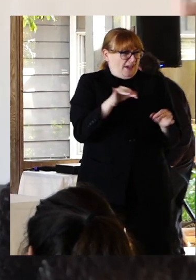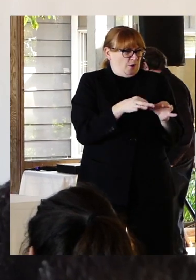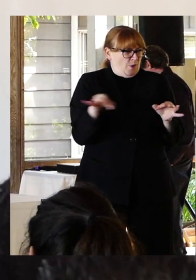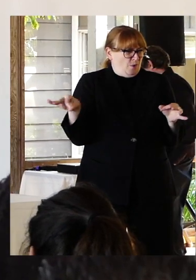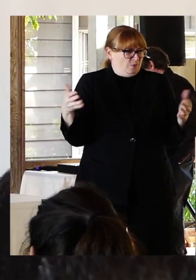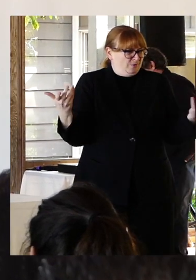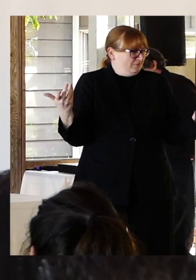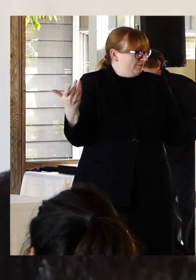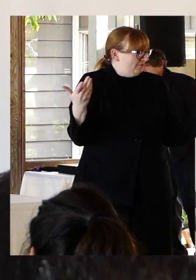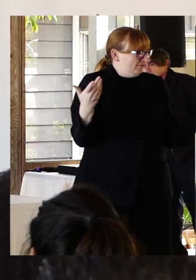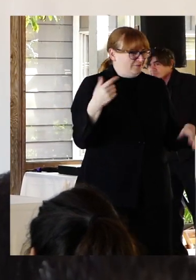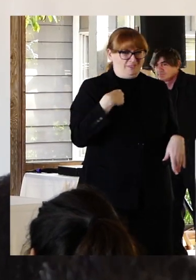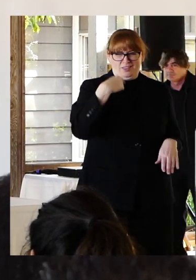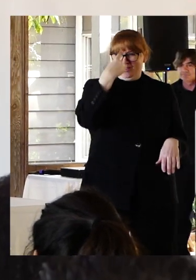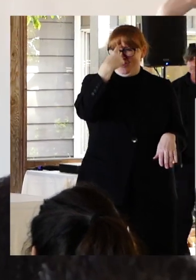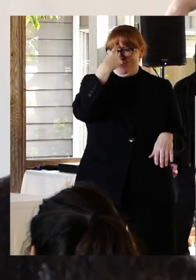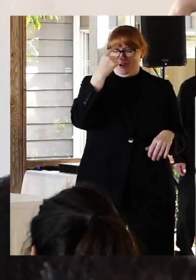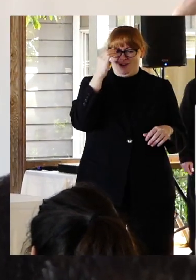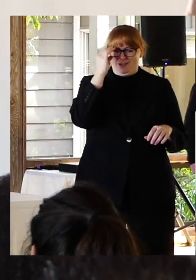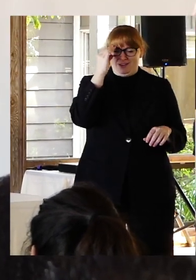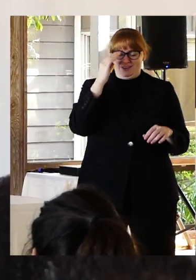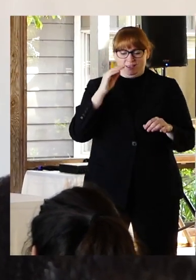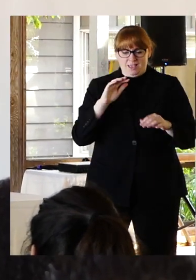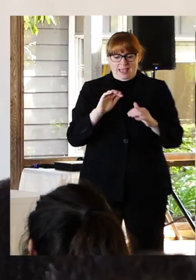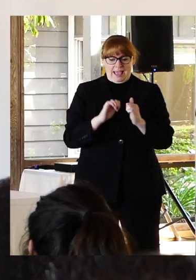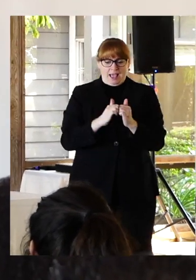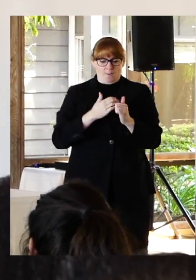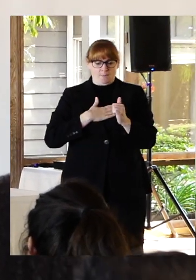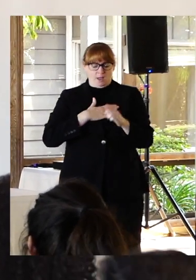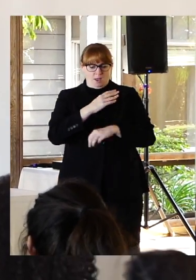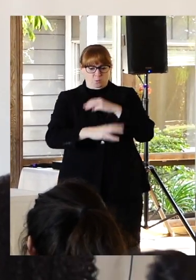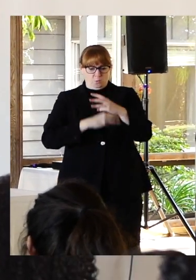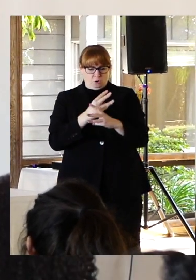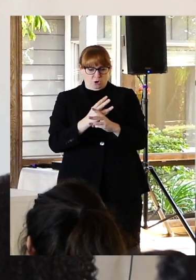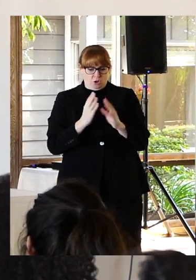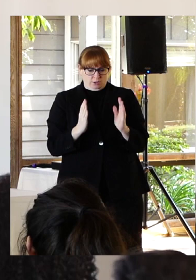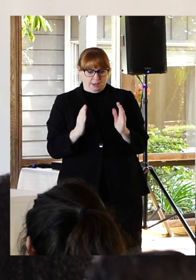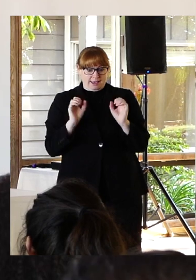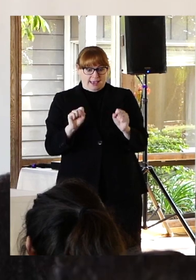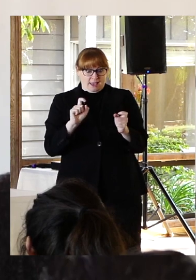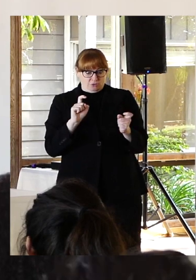I didn't think it was possible to change my world and my life enough to